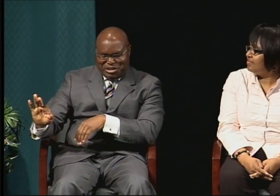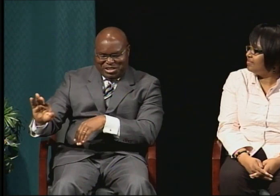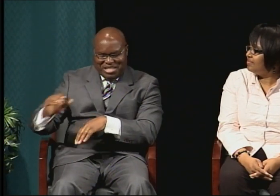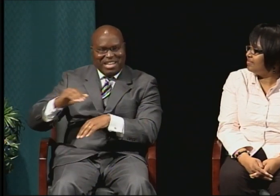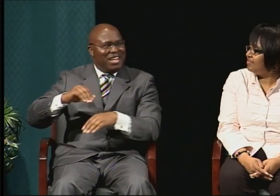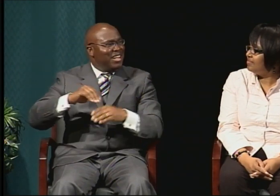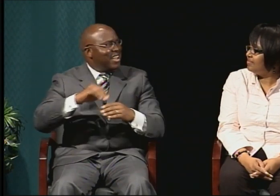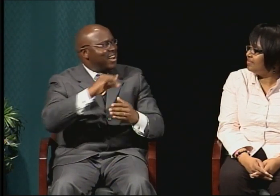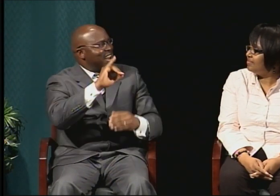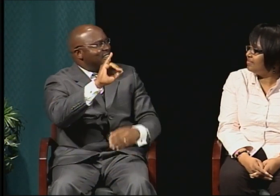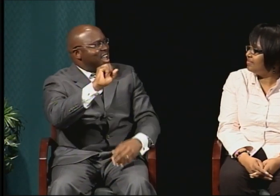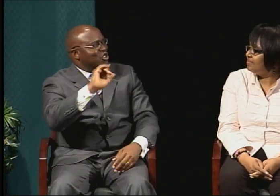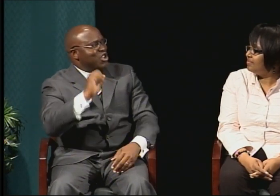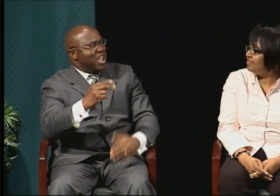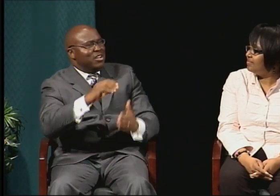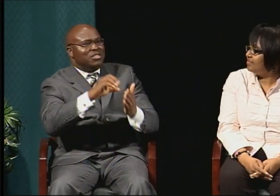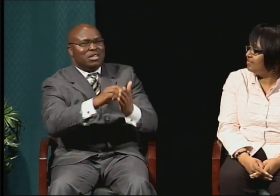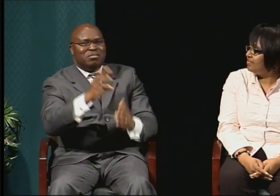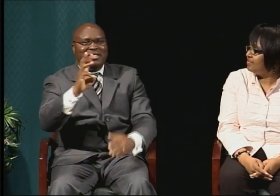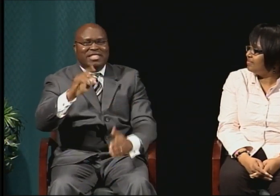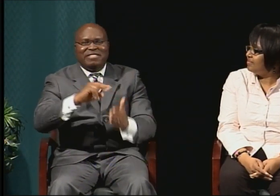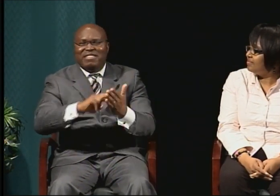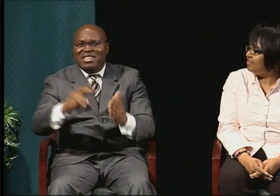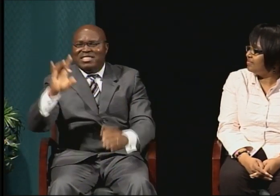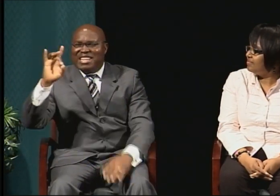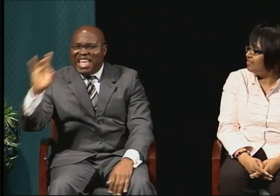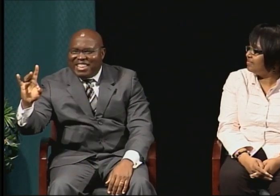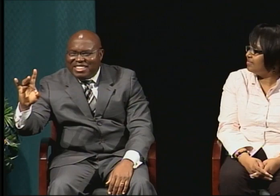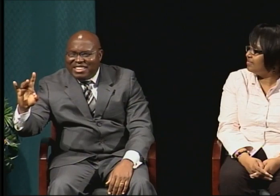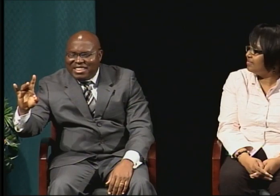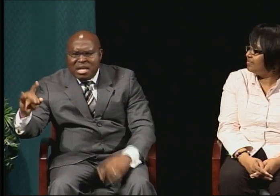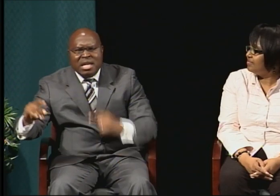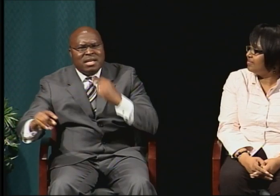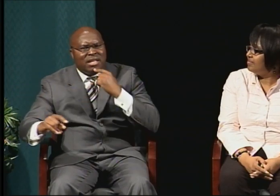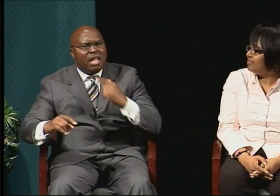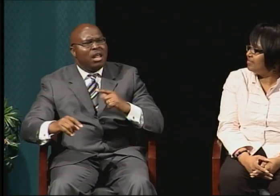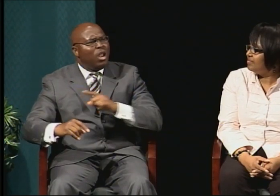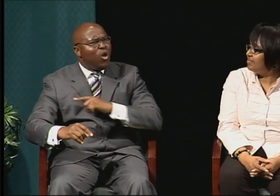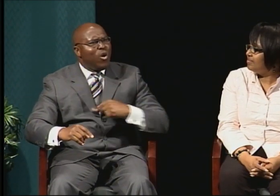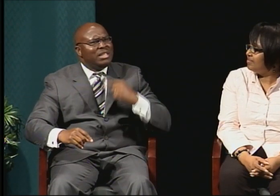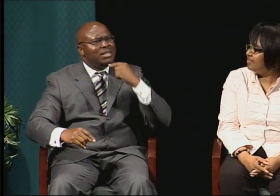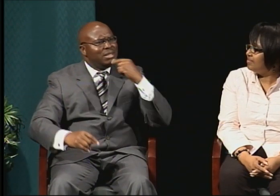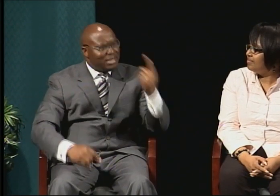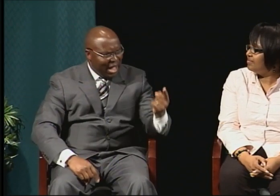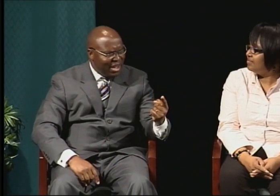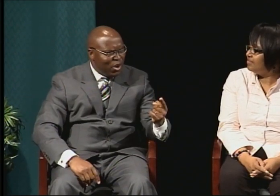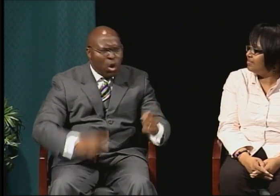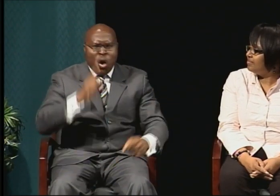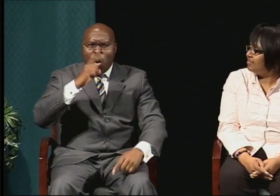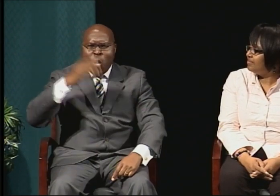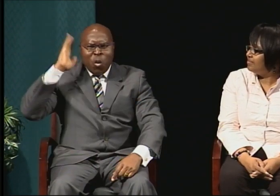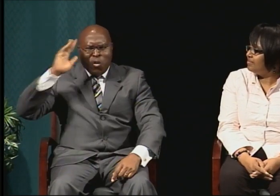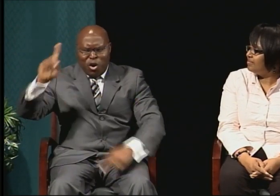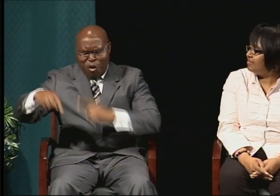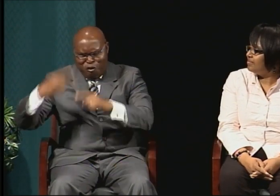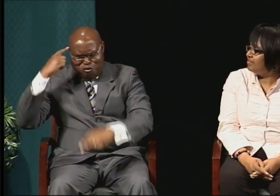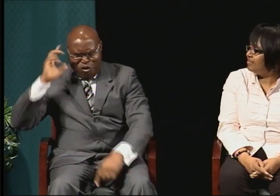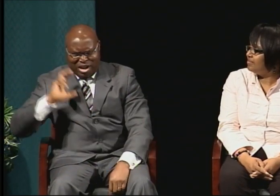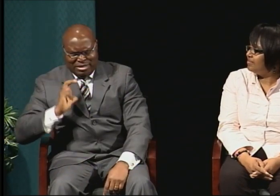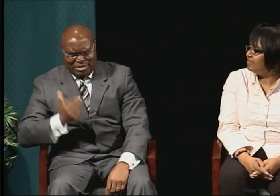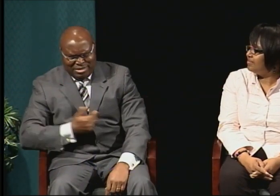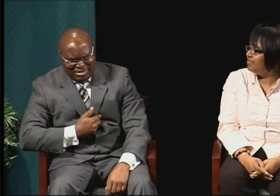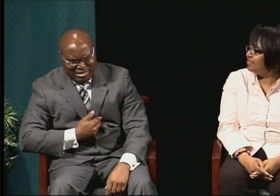And then finally, my pastor preached